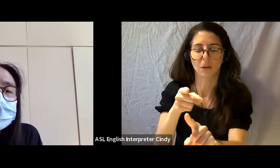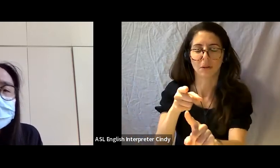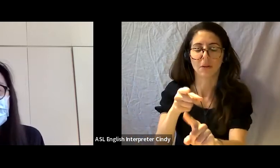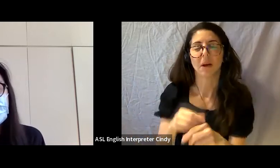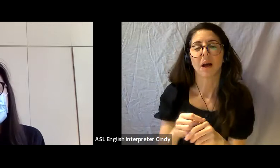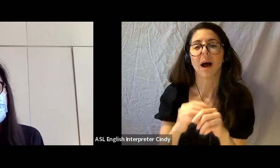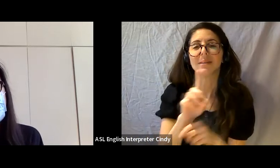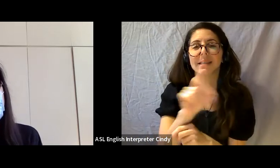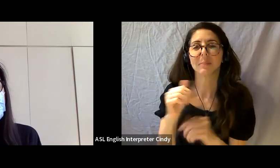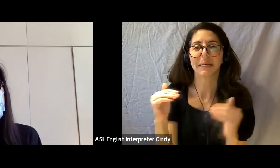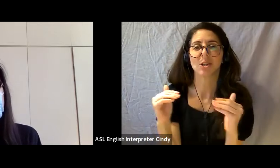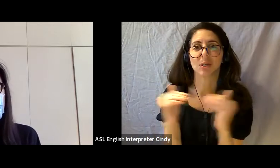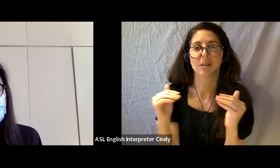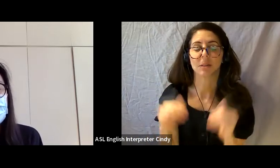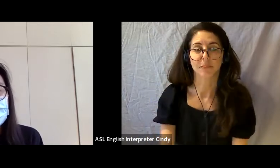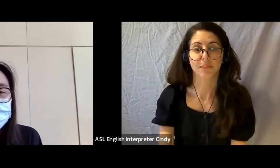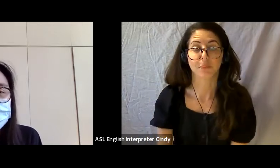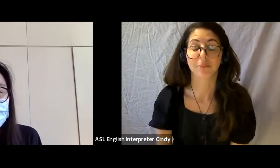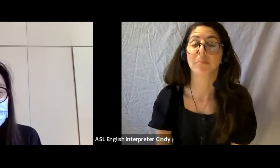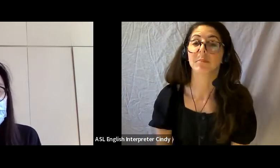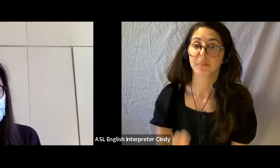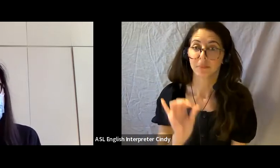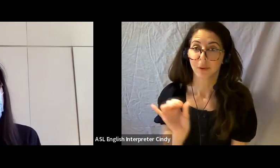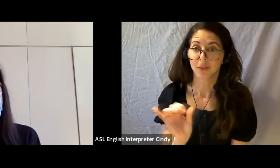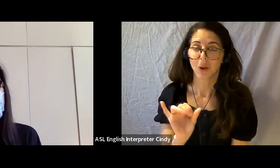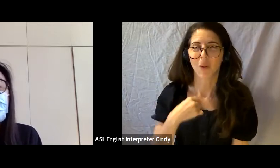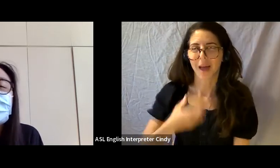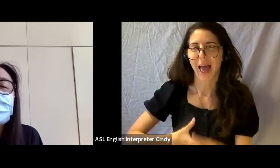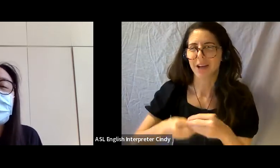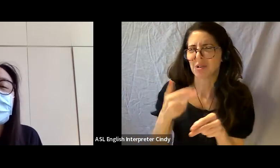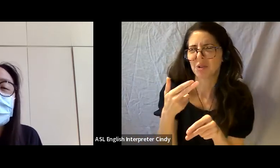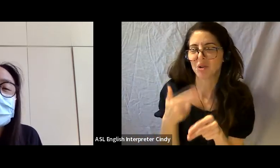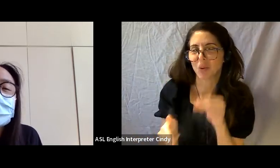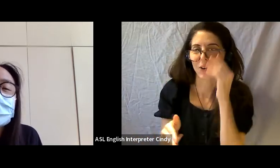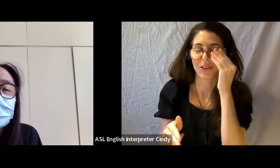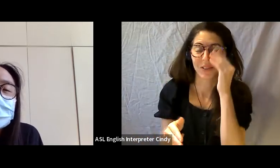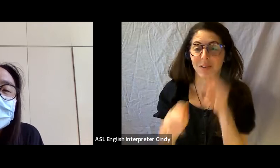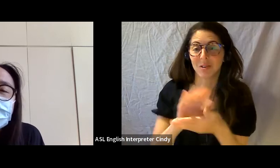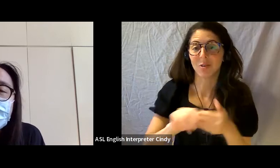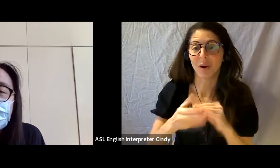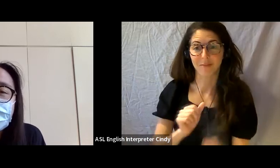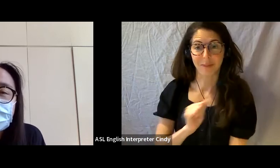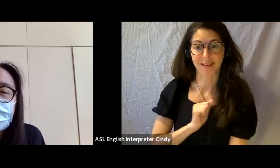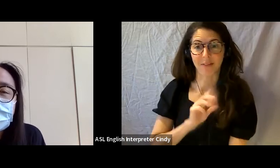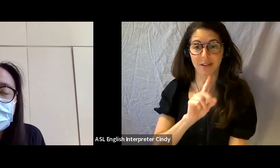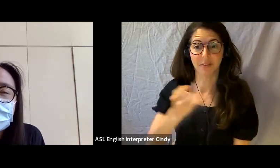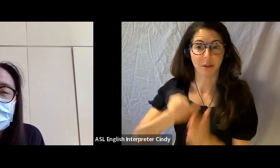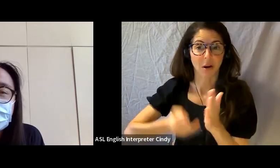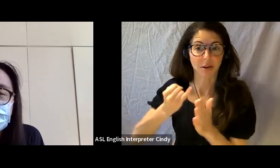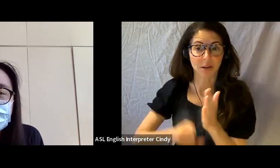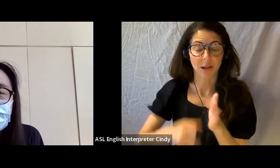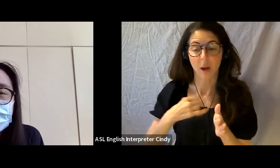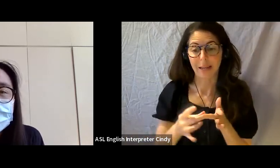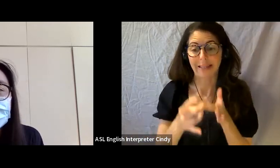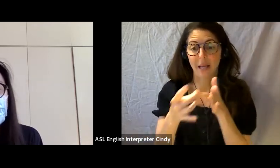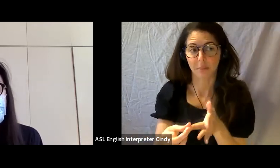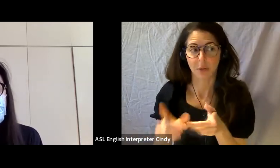It’s here that I’d like to also include just a brief story about my own journey as a disabled artist and how it kind of lead me here, to Tangled.